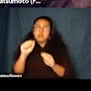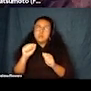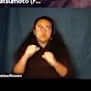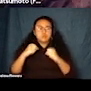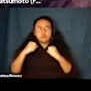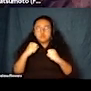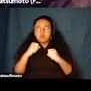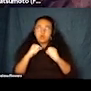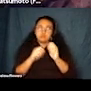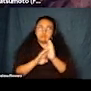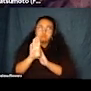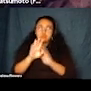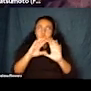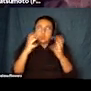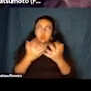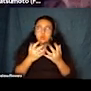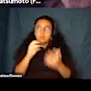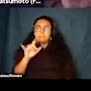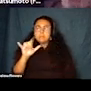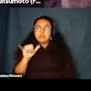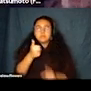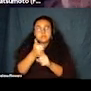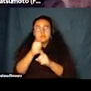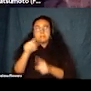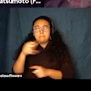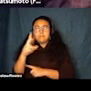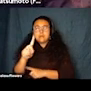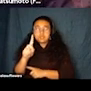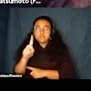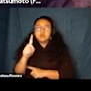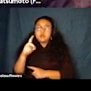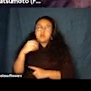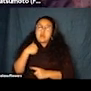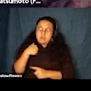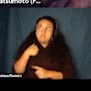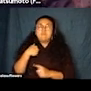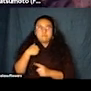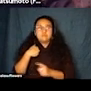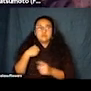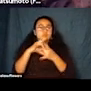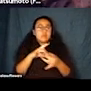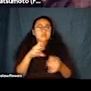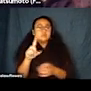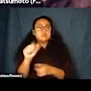Emily is a -- has a Ph.D. focused on disability studies and is the co-director of super fest disability film